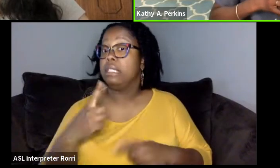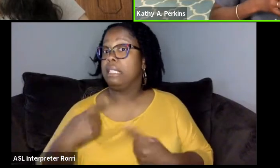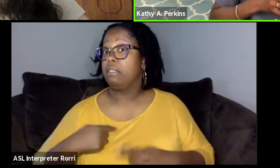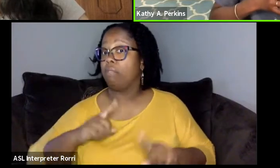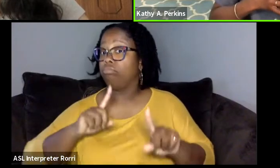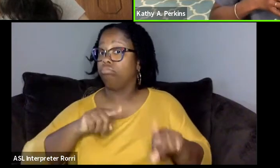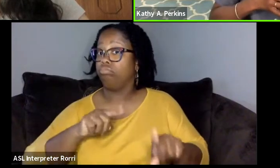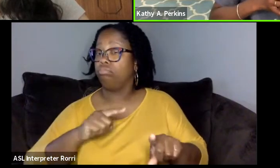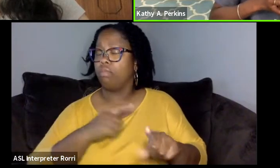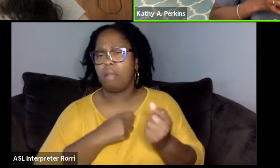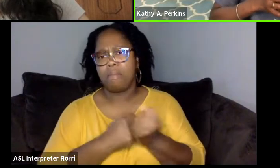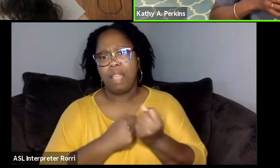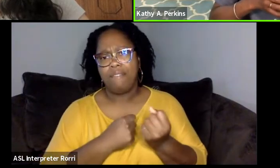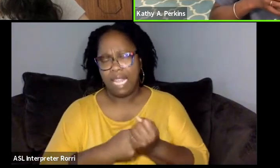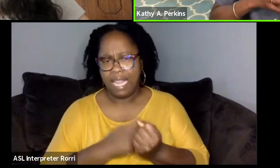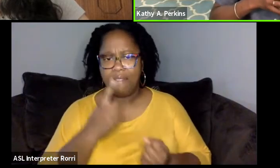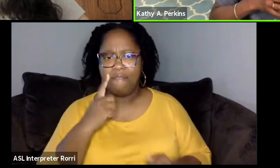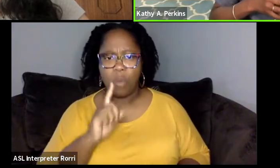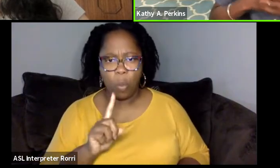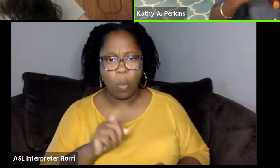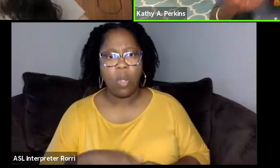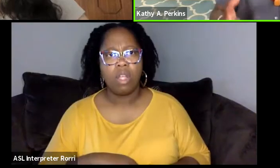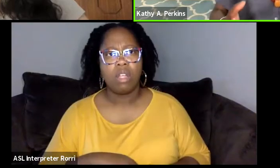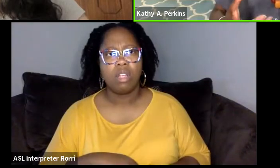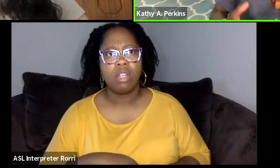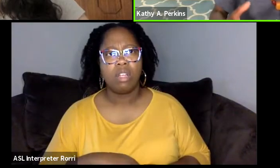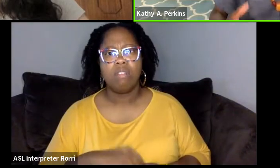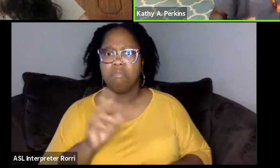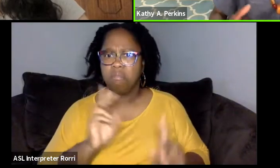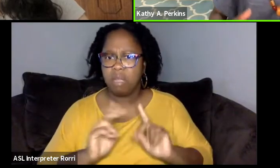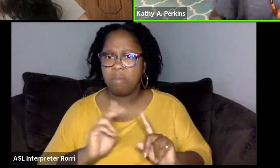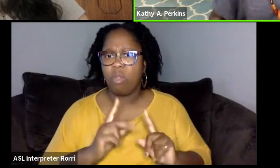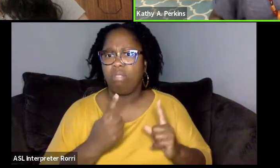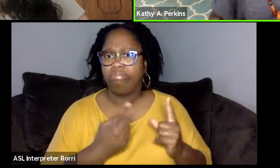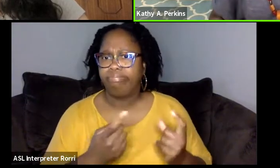is that people recruit more students of color.